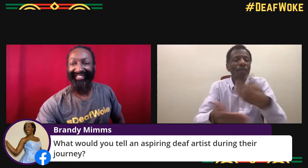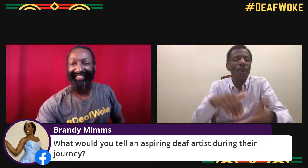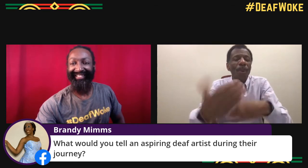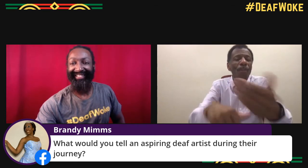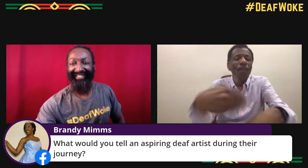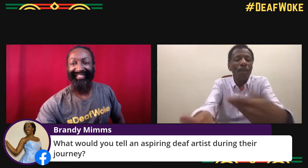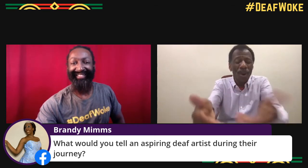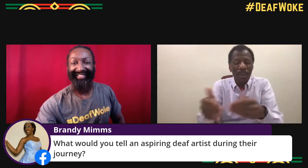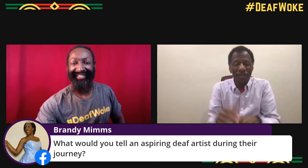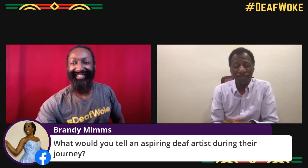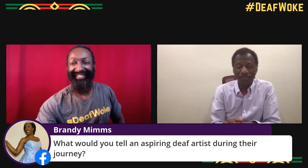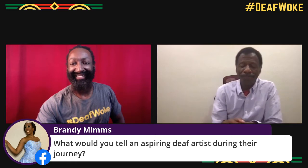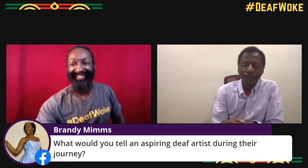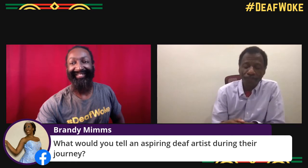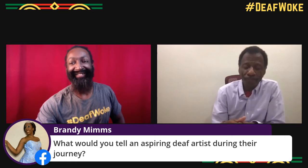and then other people will follow along.